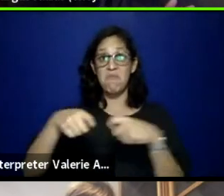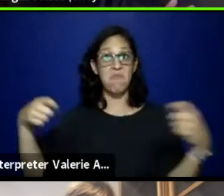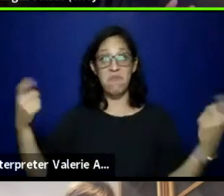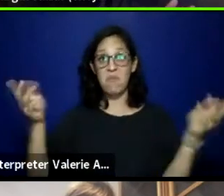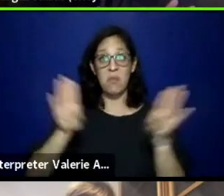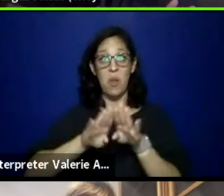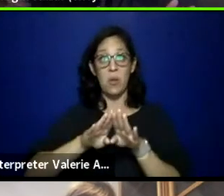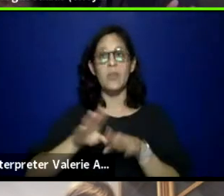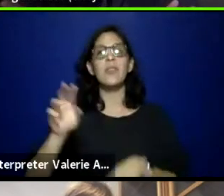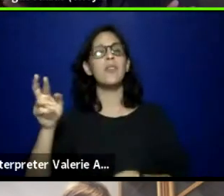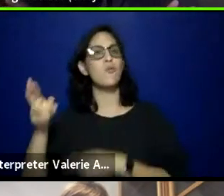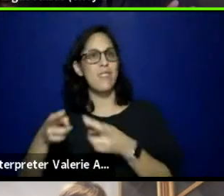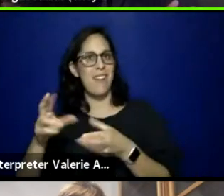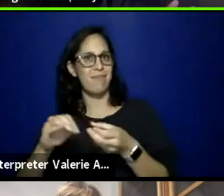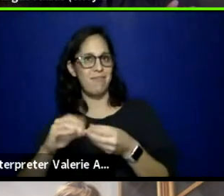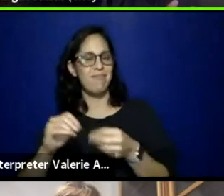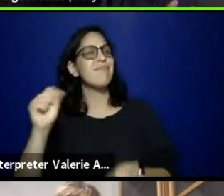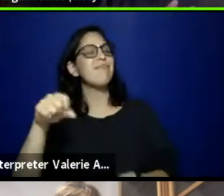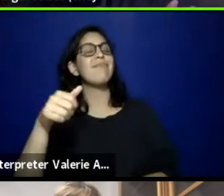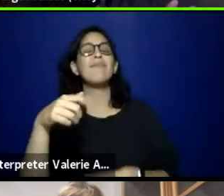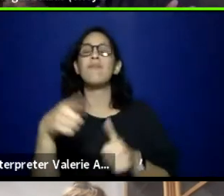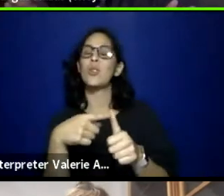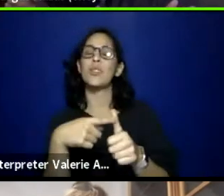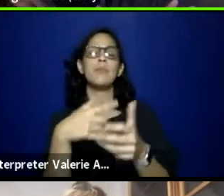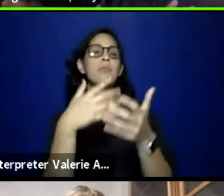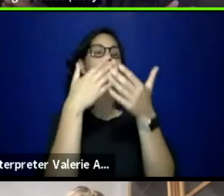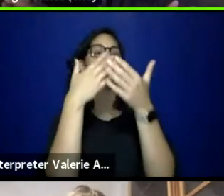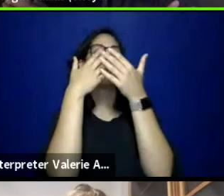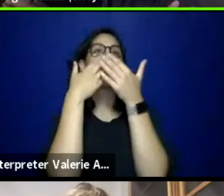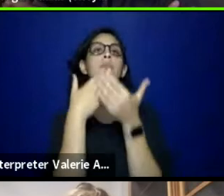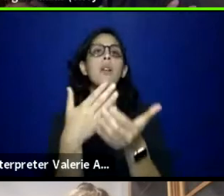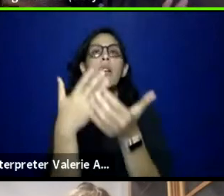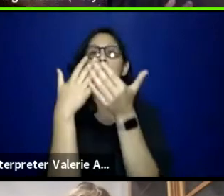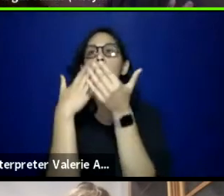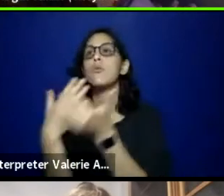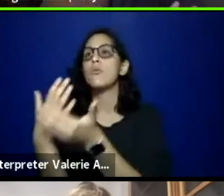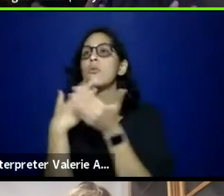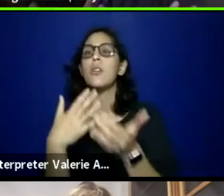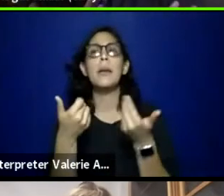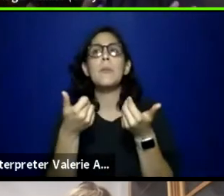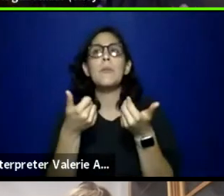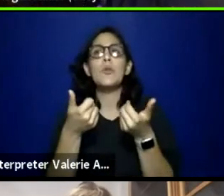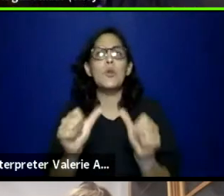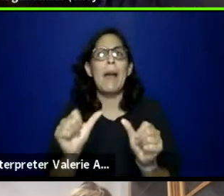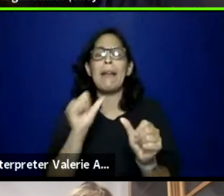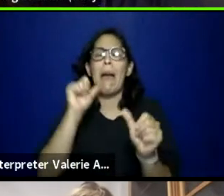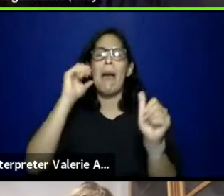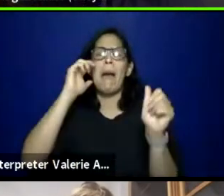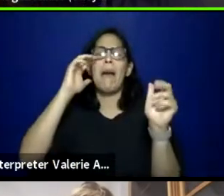I just wanna say thank you so much to everyone. I'm trying really hard not to have the waterworks happen right now.